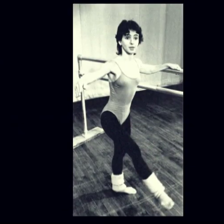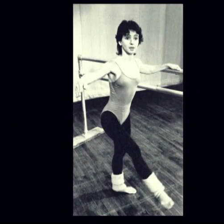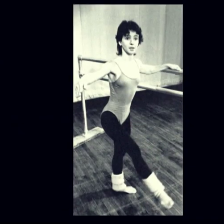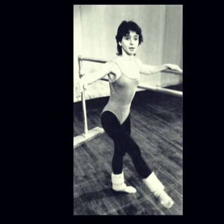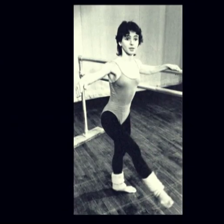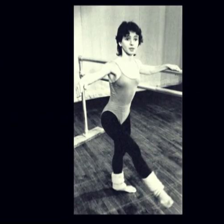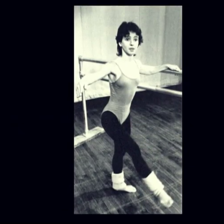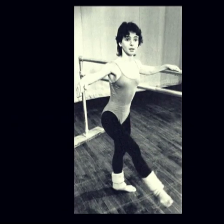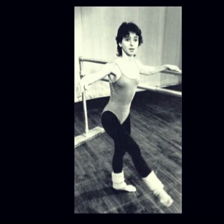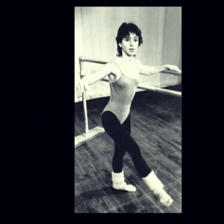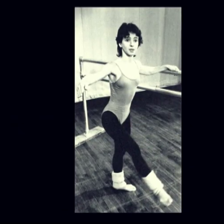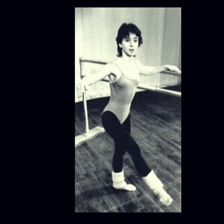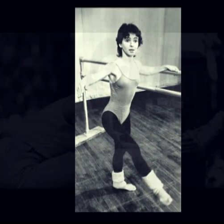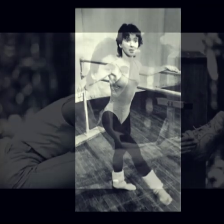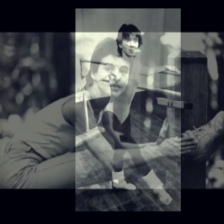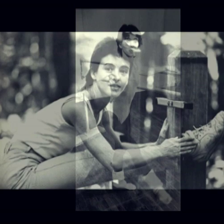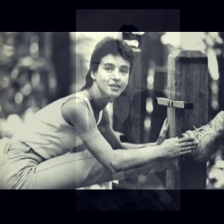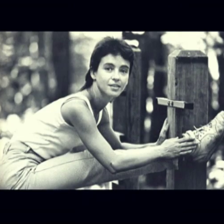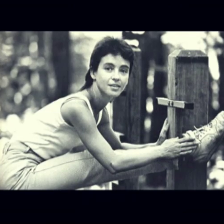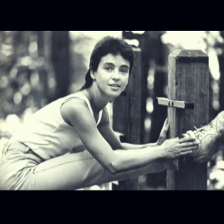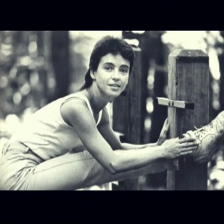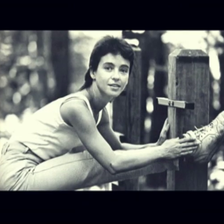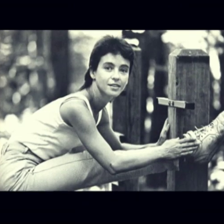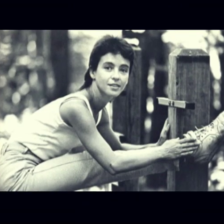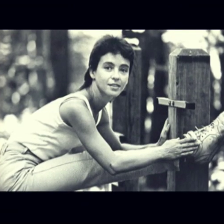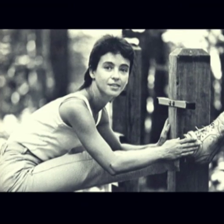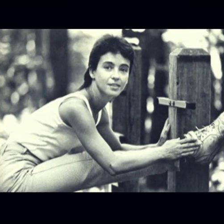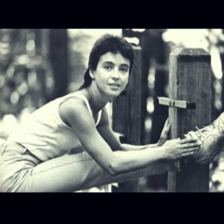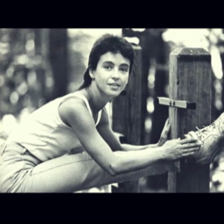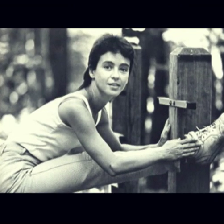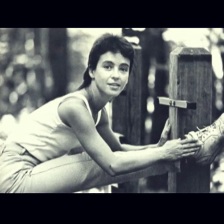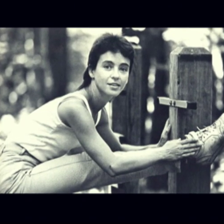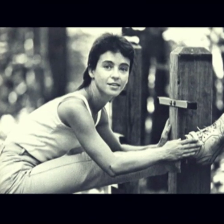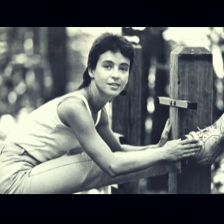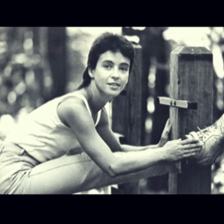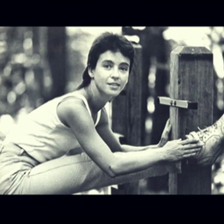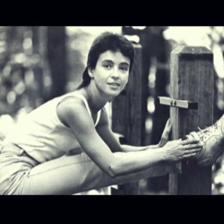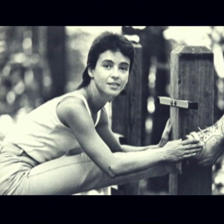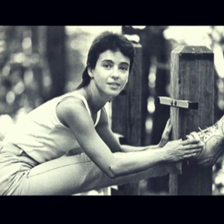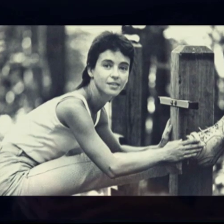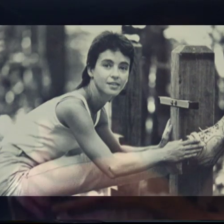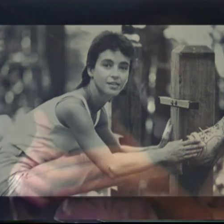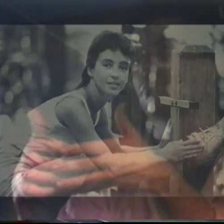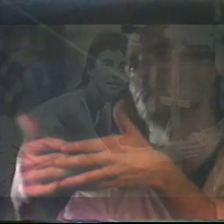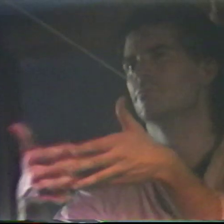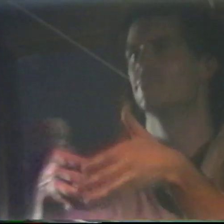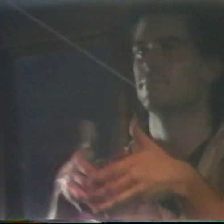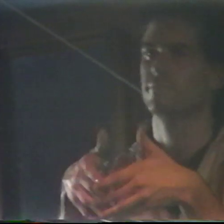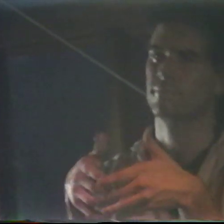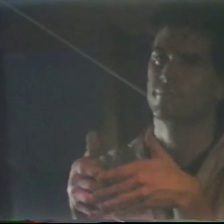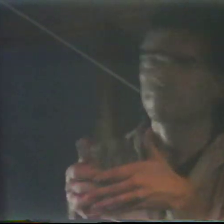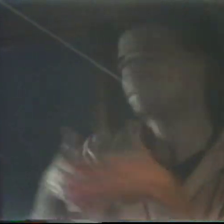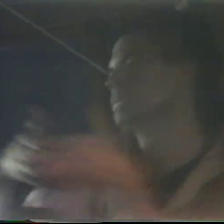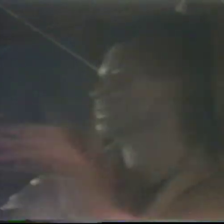And Stepha had a great influence on Peter and Debbie. Both of them had taken her classes in dance movement,